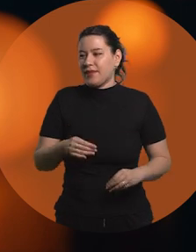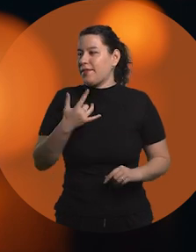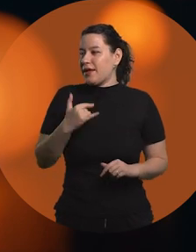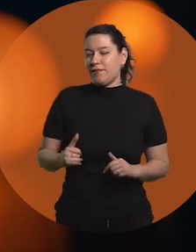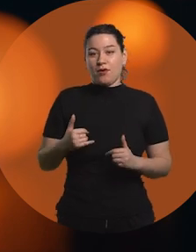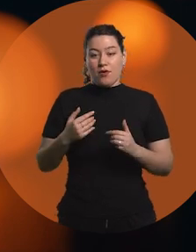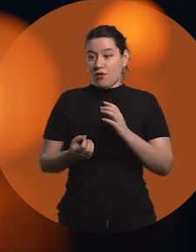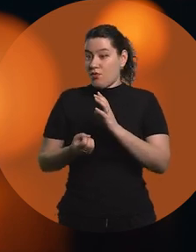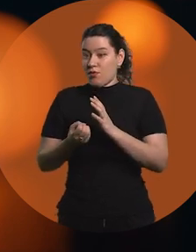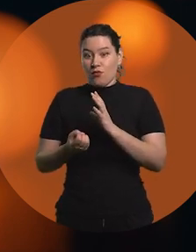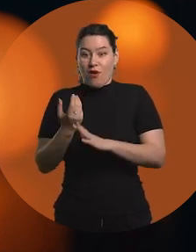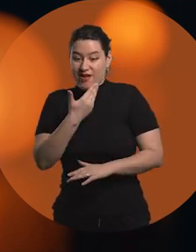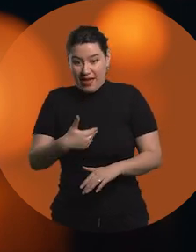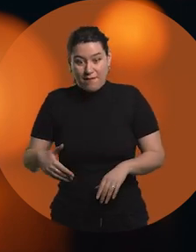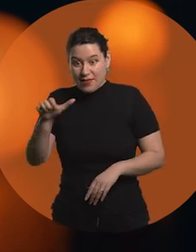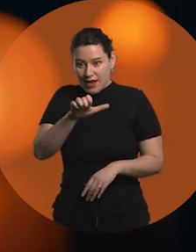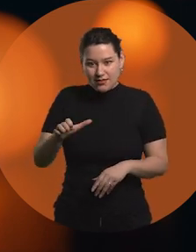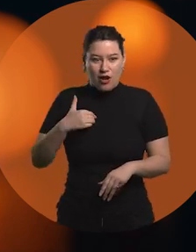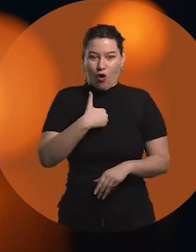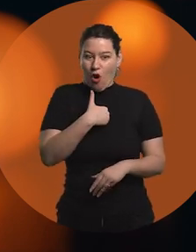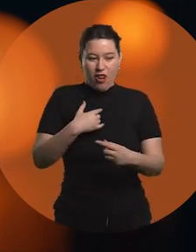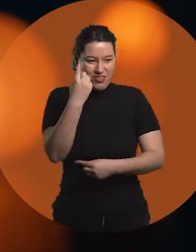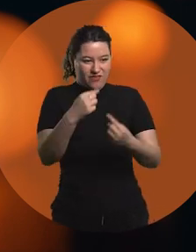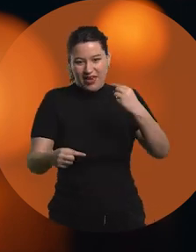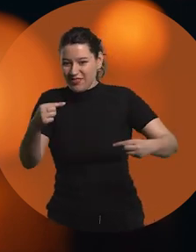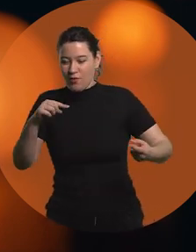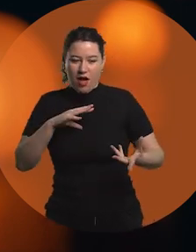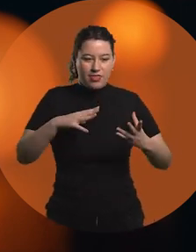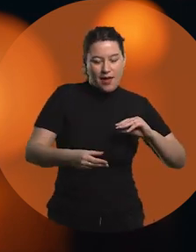Like I was telling you, when you are an entrepreneur you have different roles